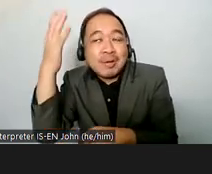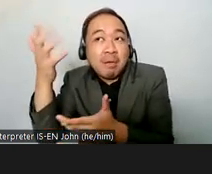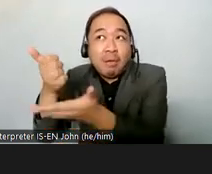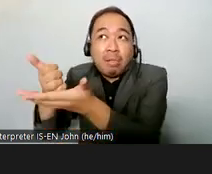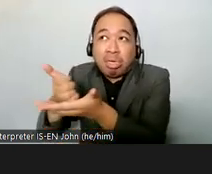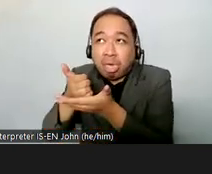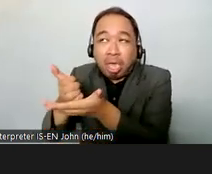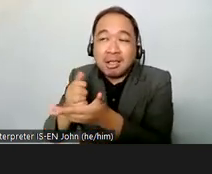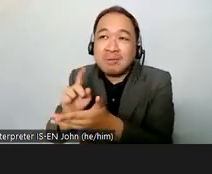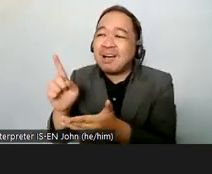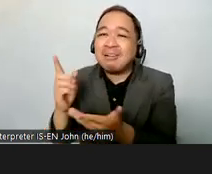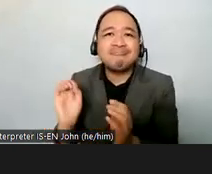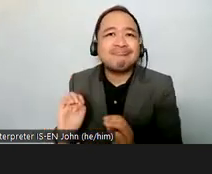say for my first intervention thanks a lot